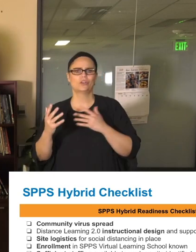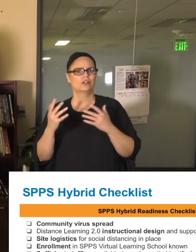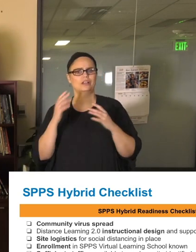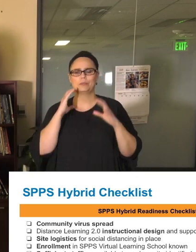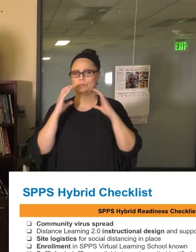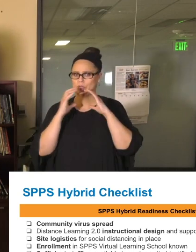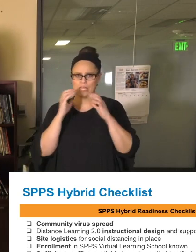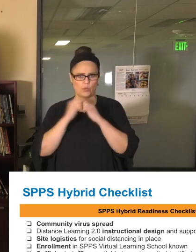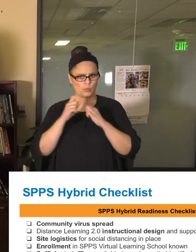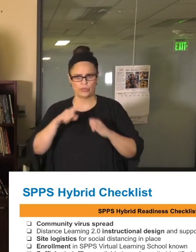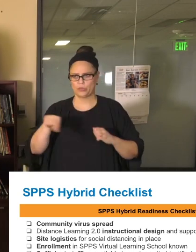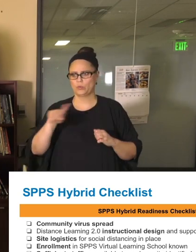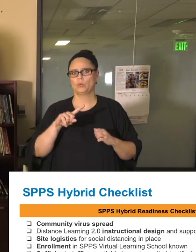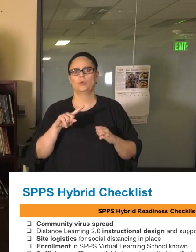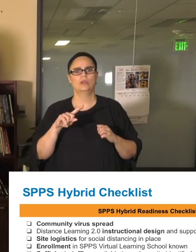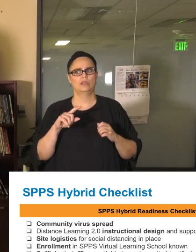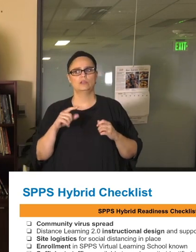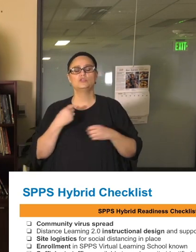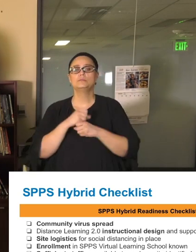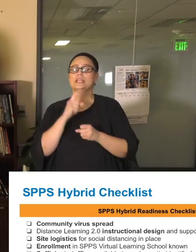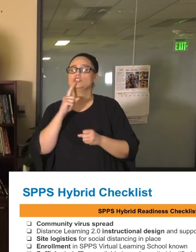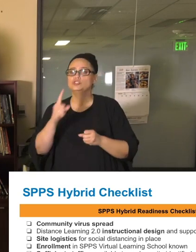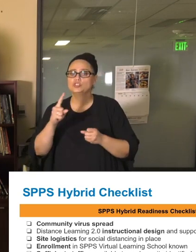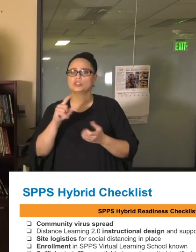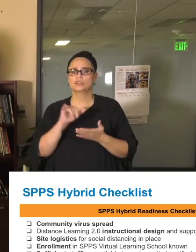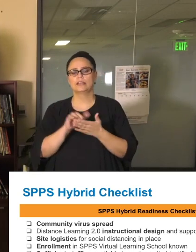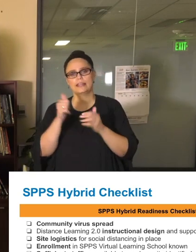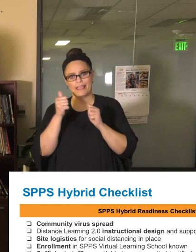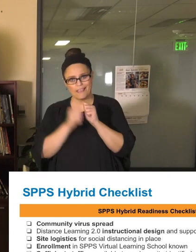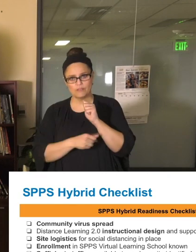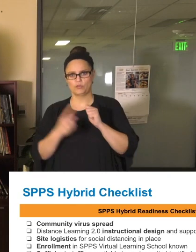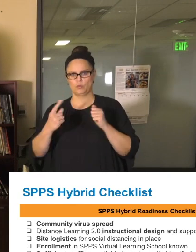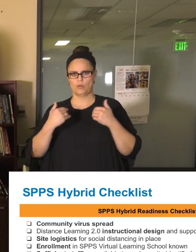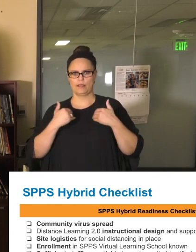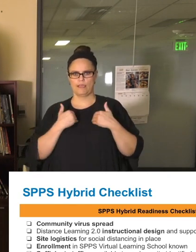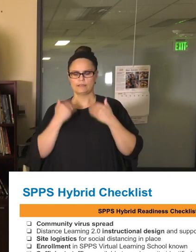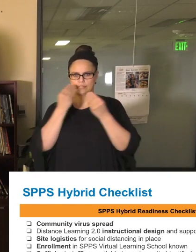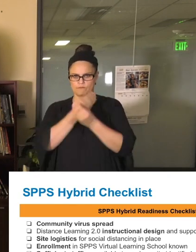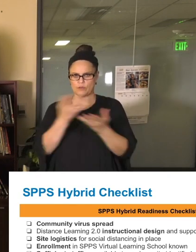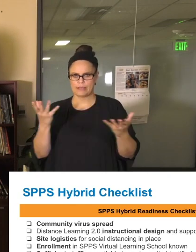And we do that to make sure that everyone has the information, the right information ,the same